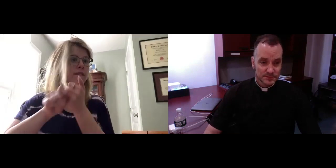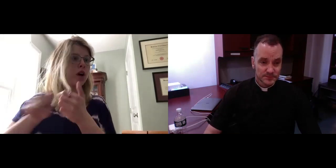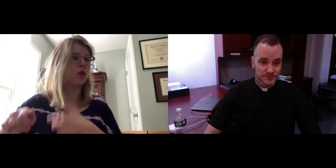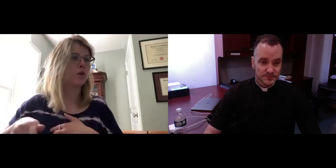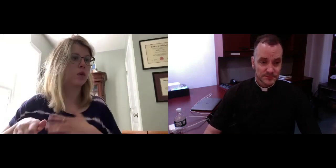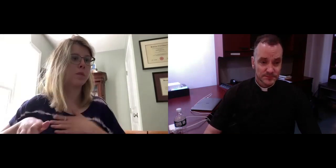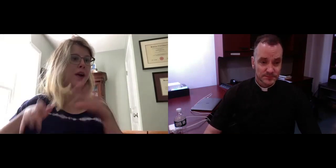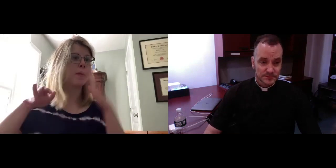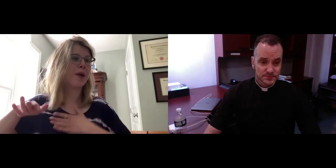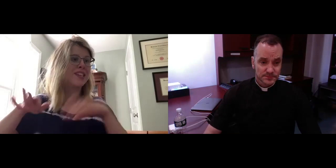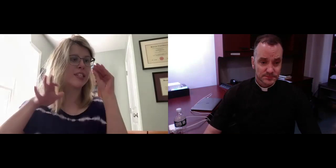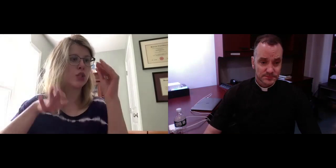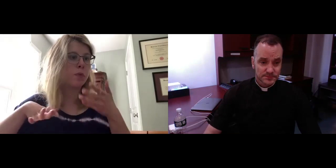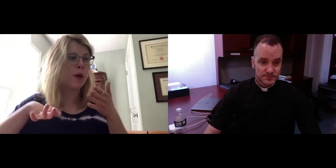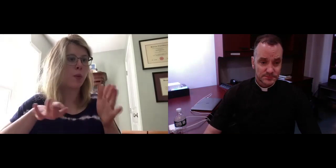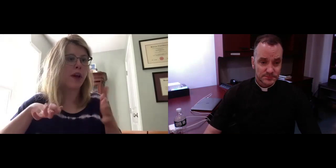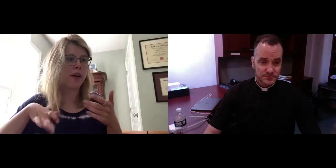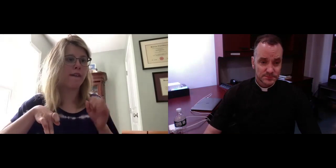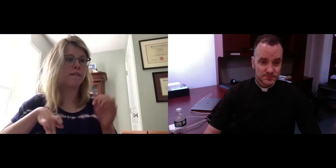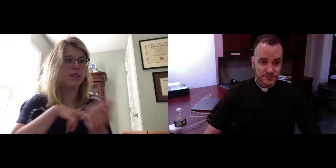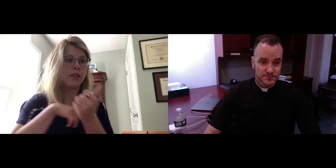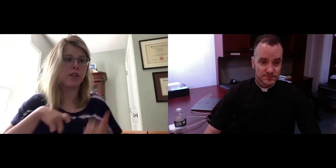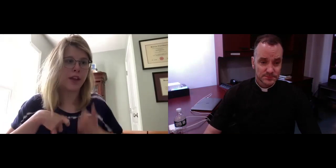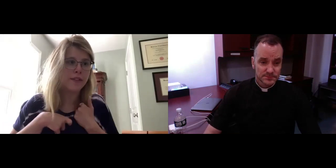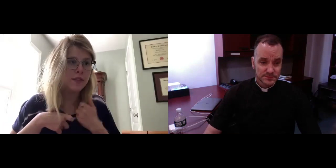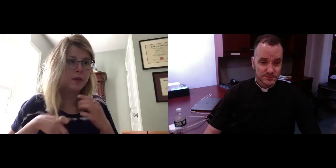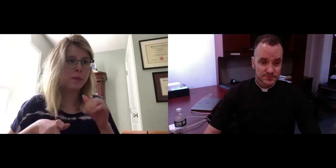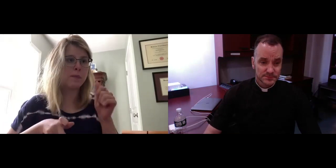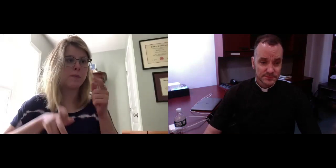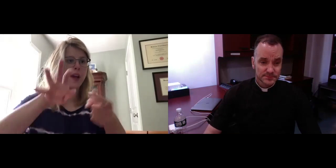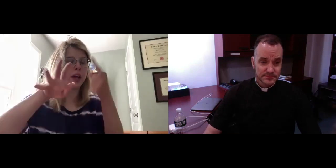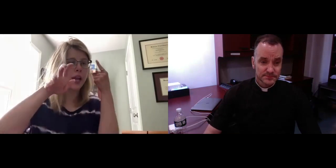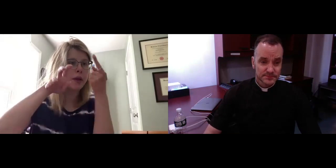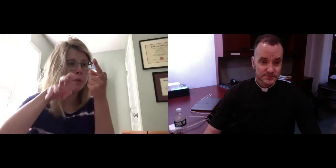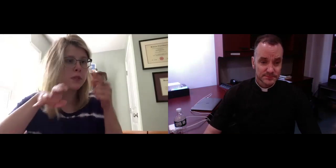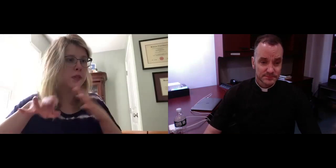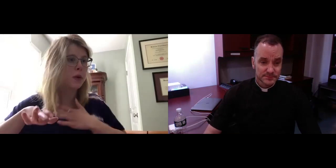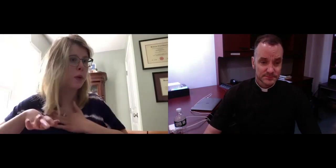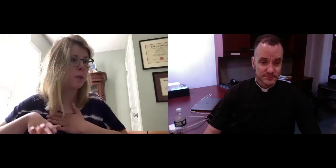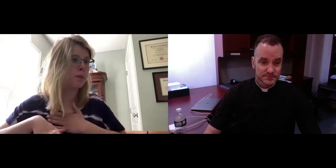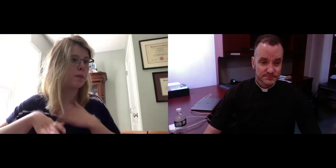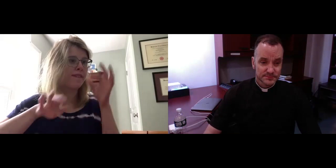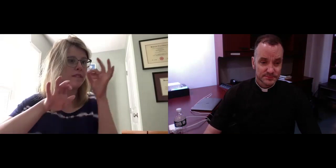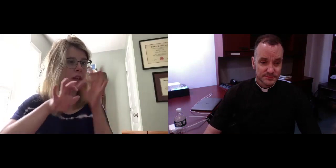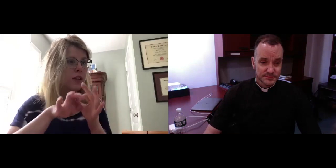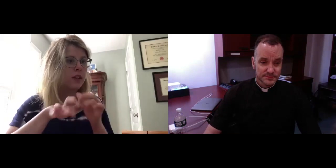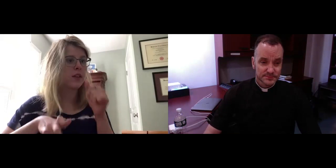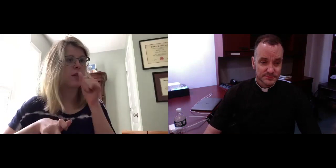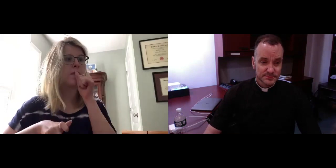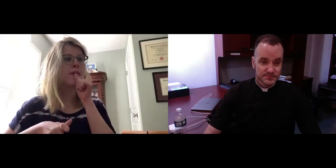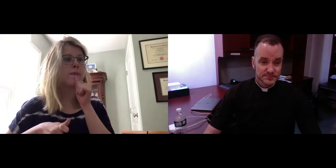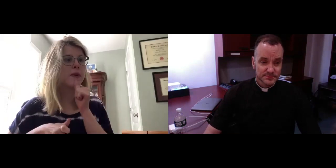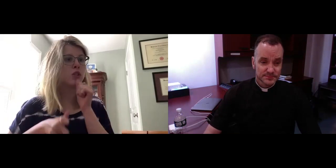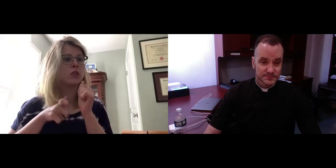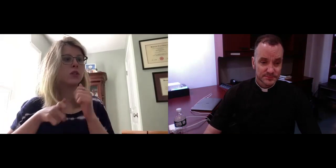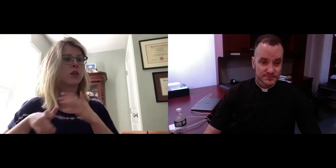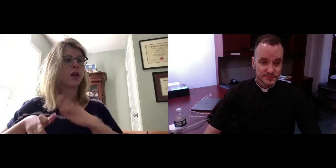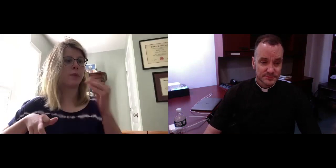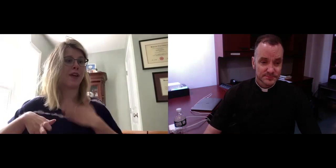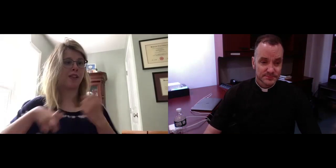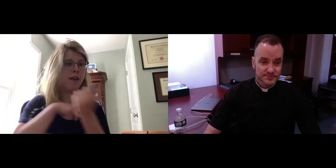You have followed my teaching, way of life, purpose, faith,